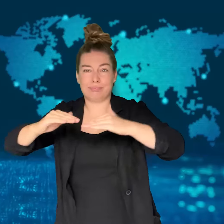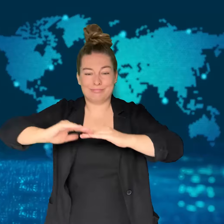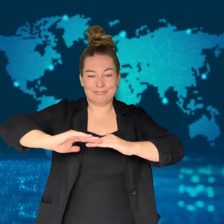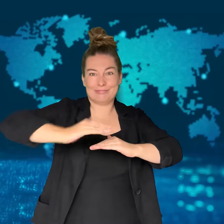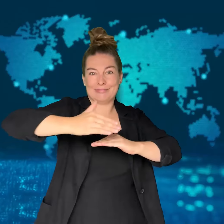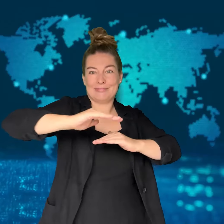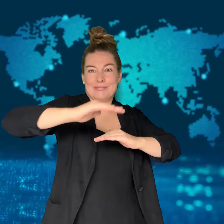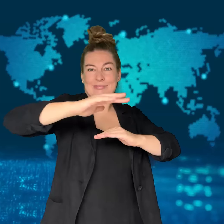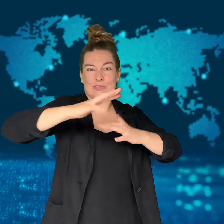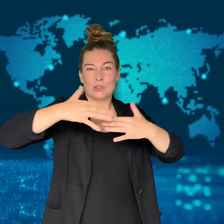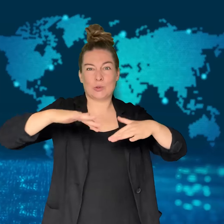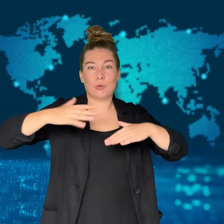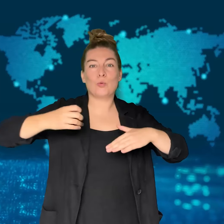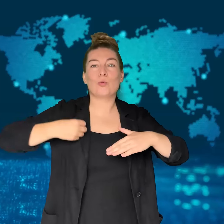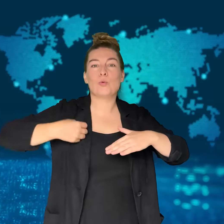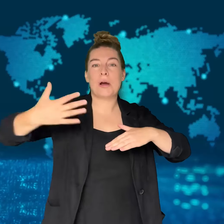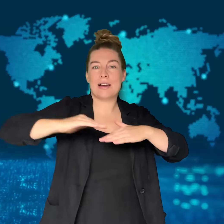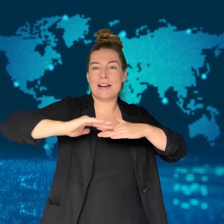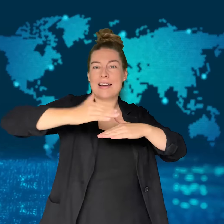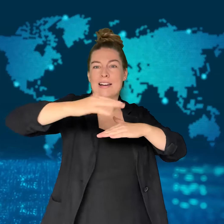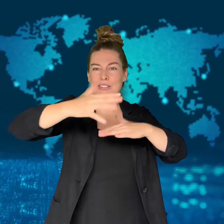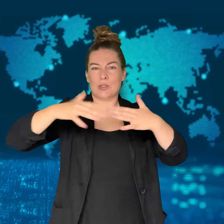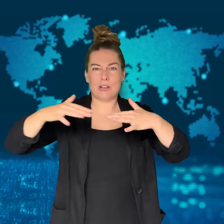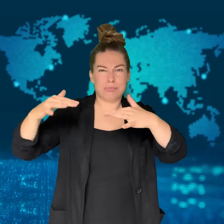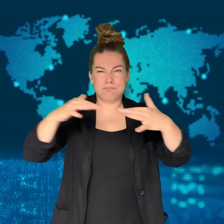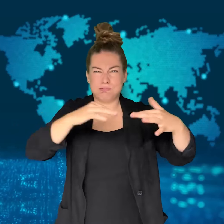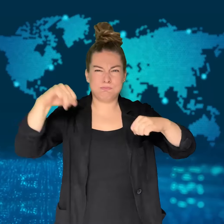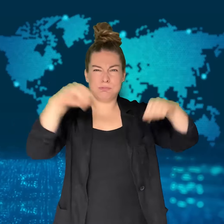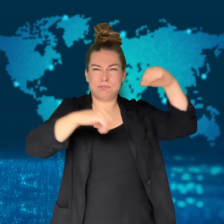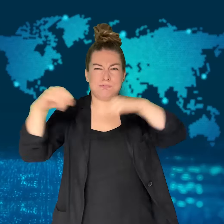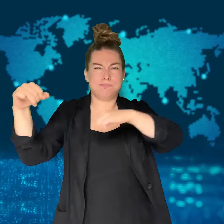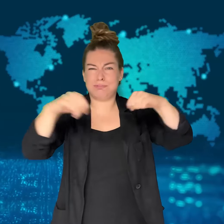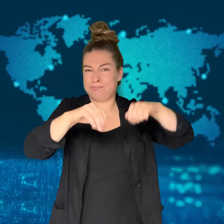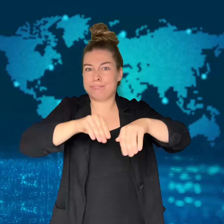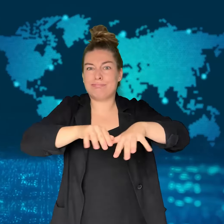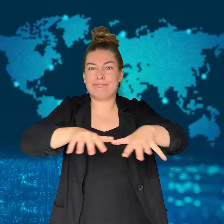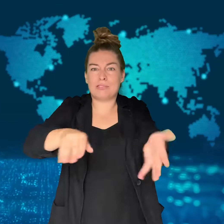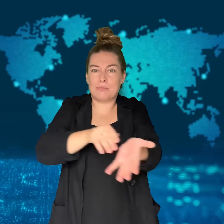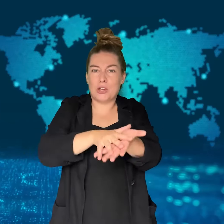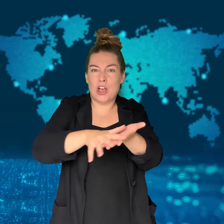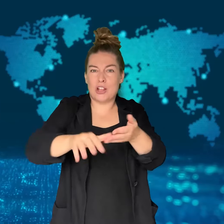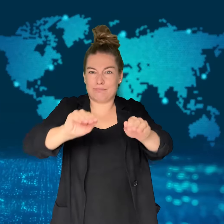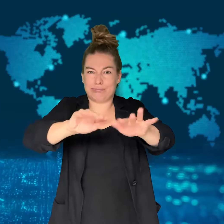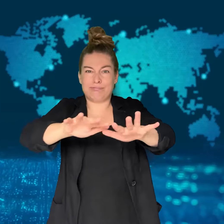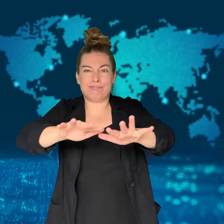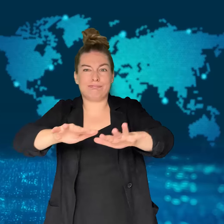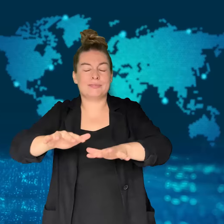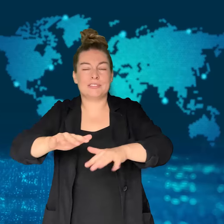Others tried to hold them back.